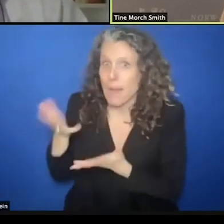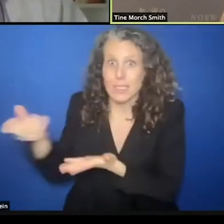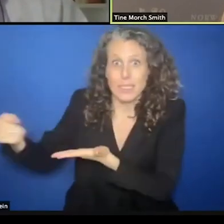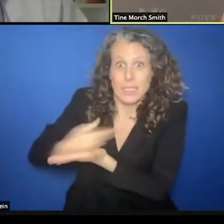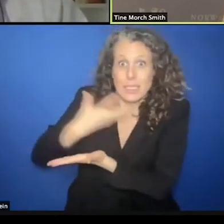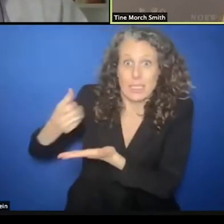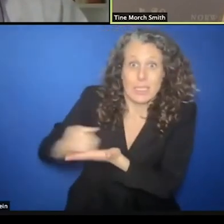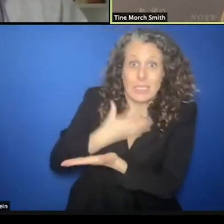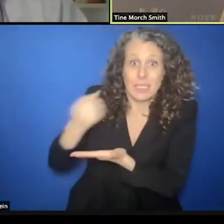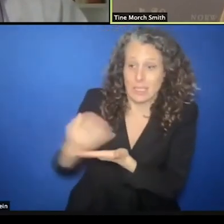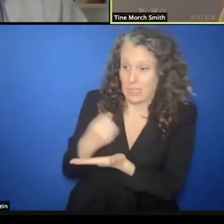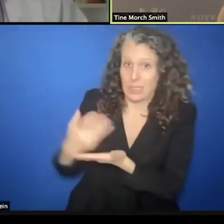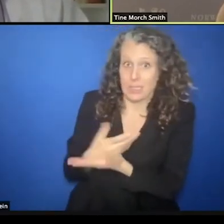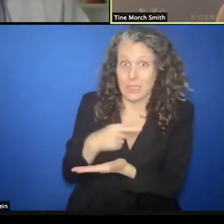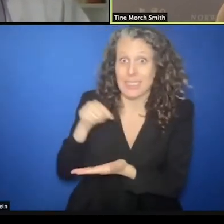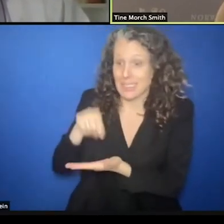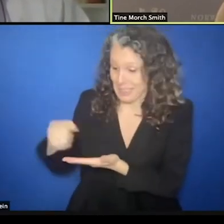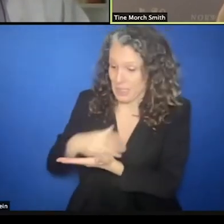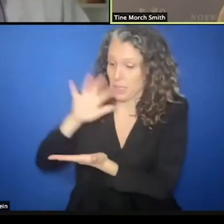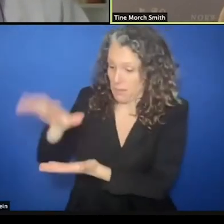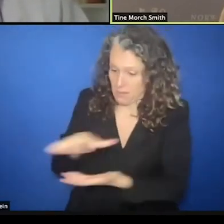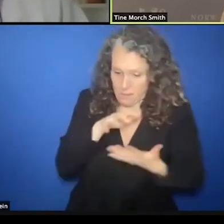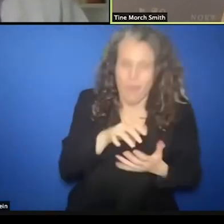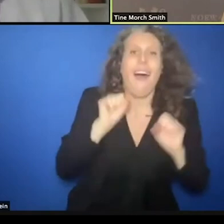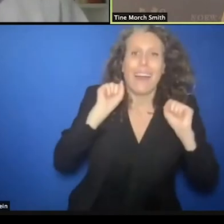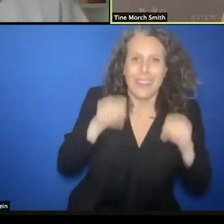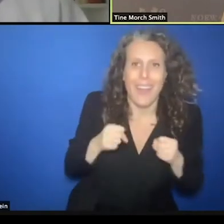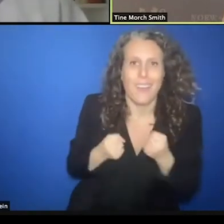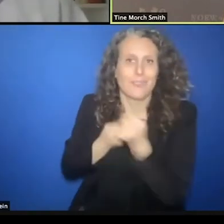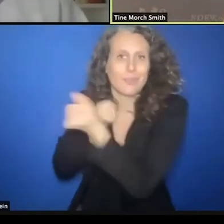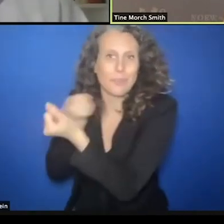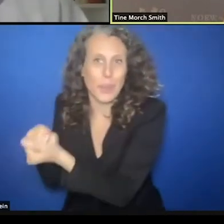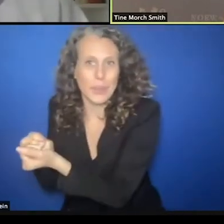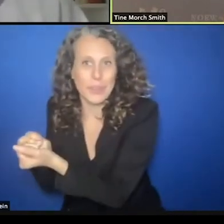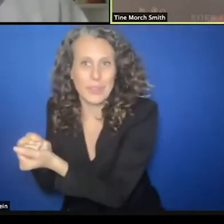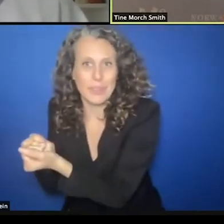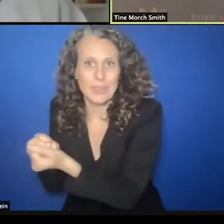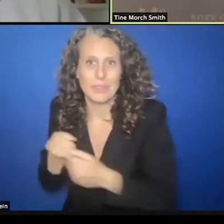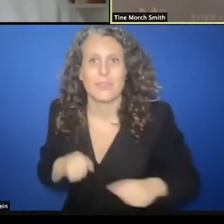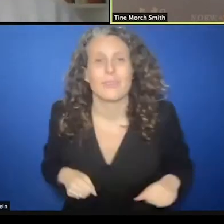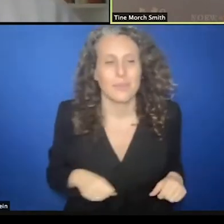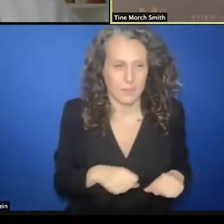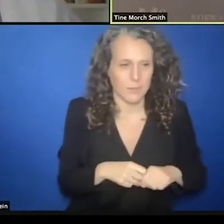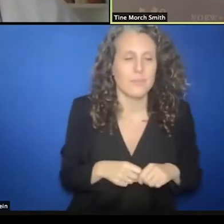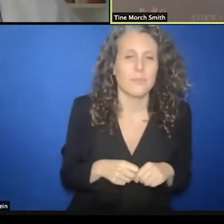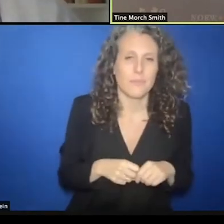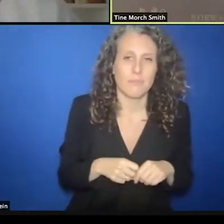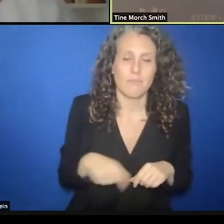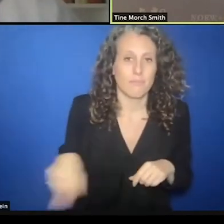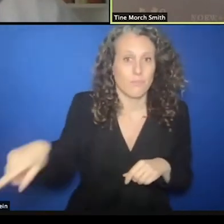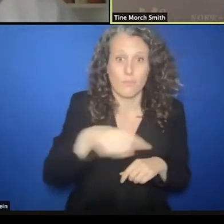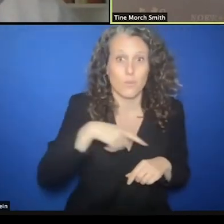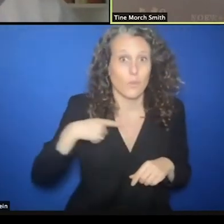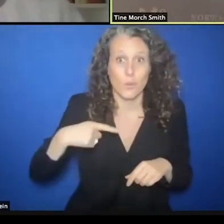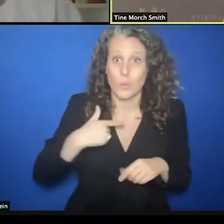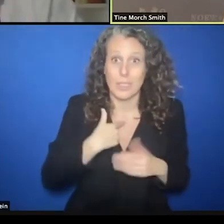ability to make the difference we would like to make. We count on you to give us this input